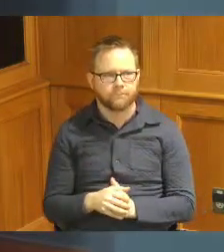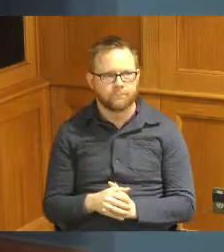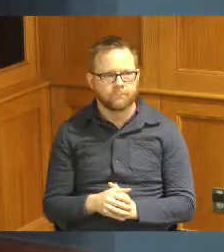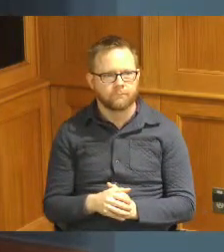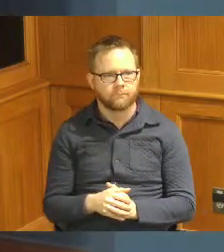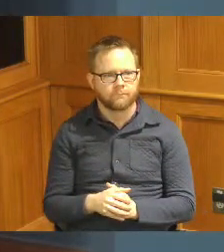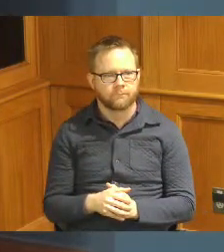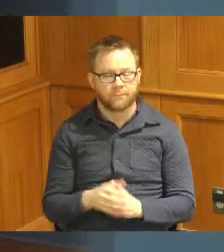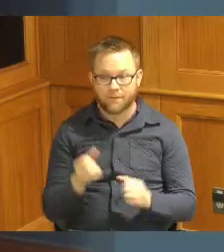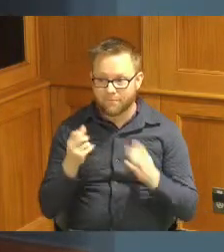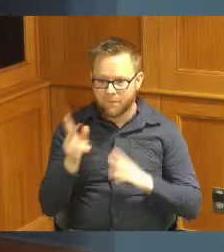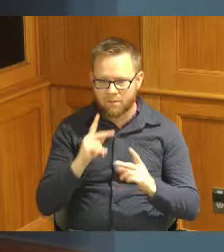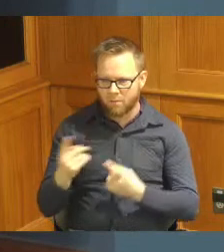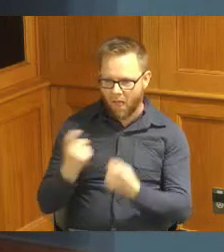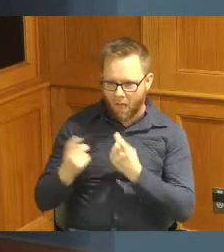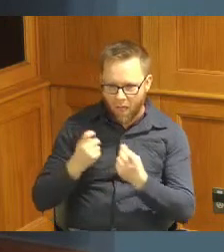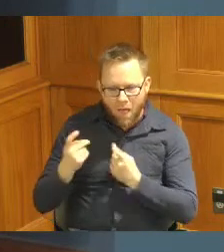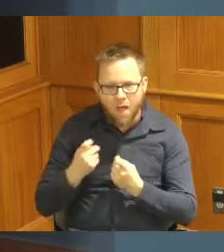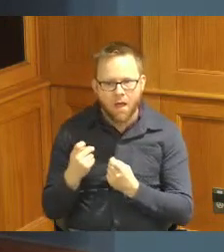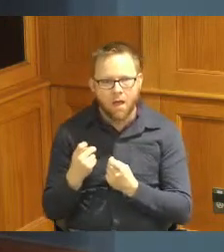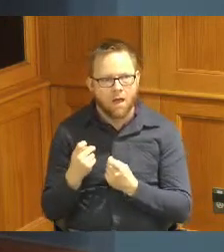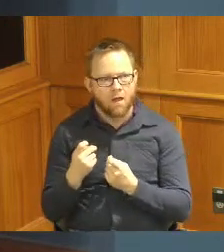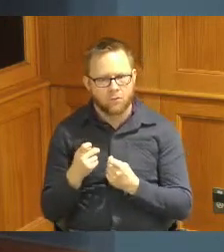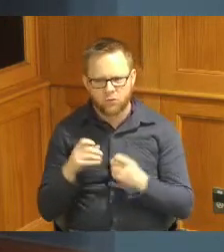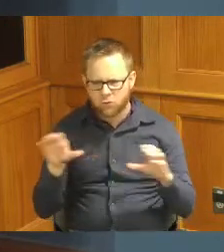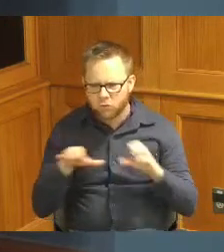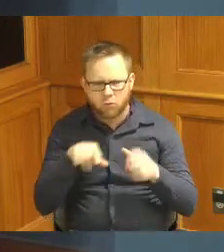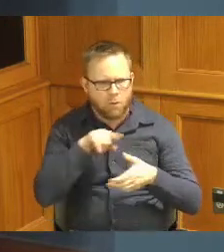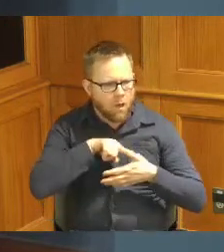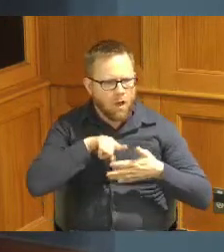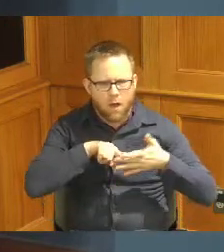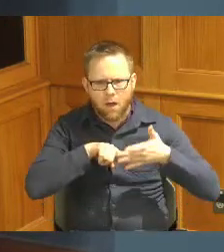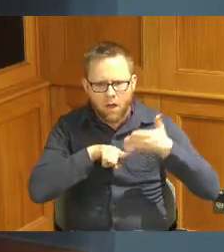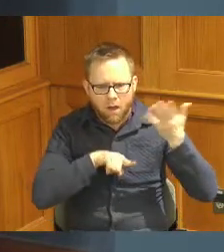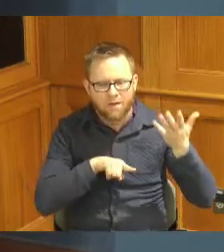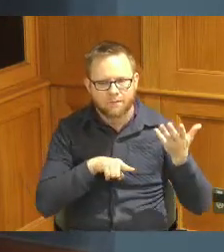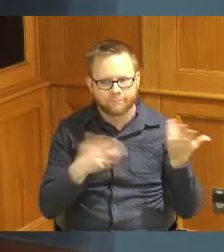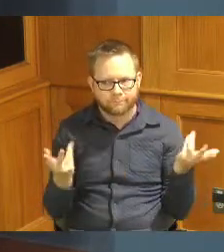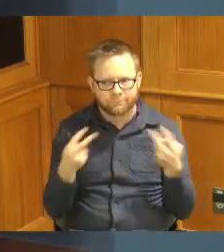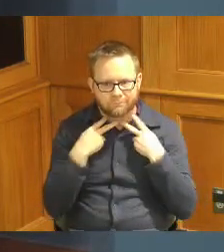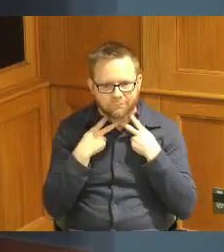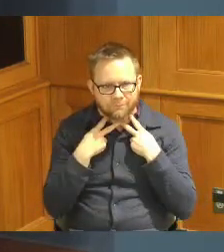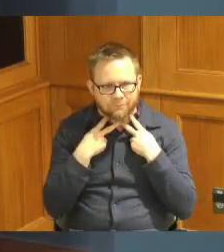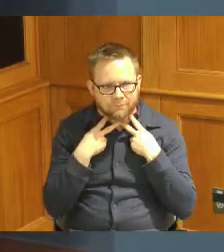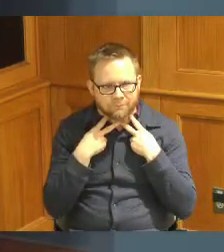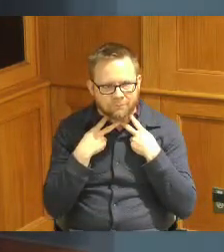getting a lot of people asking us to do this and do that and you can't really do it advisory is in